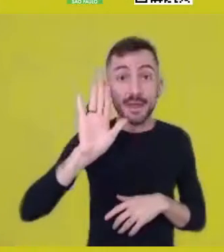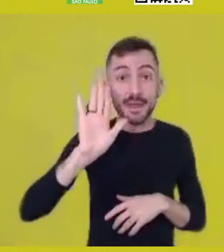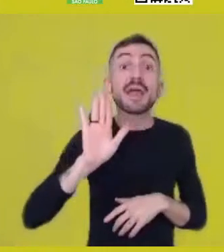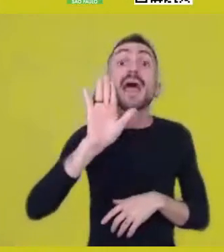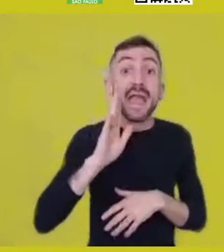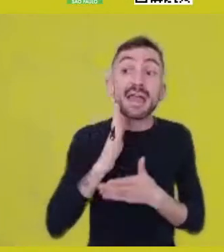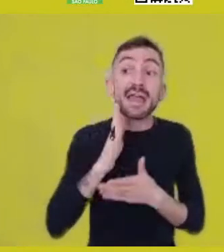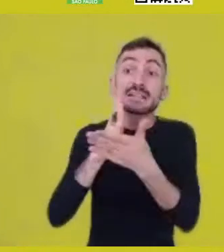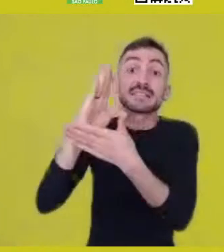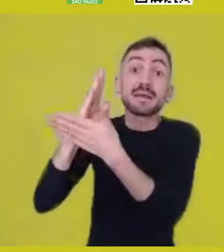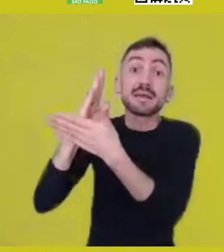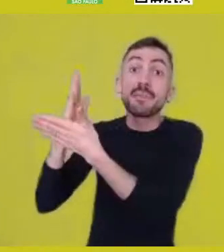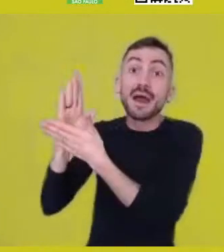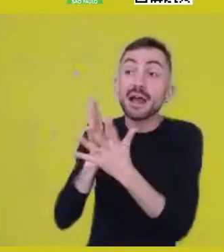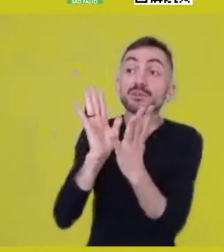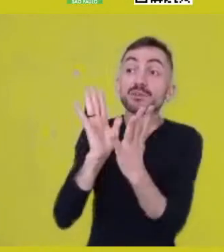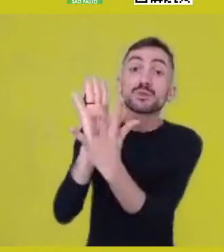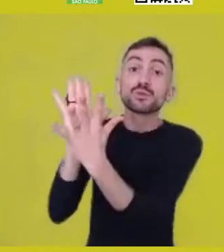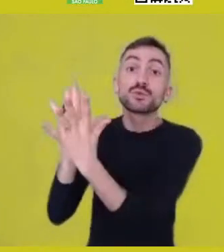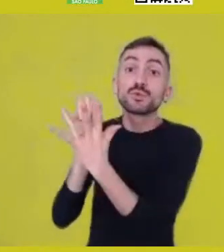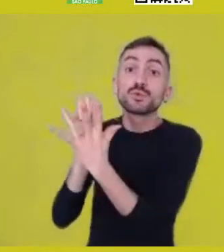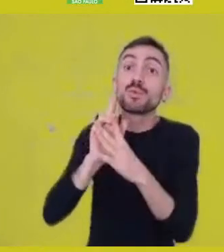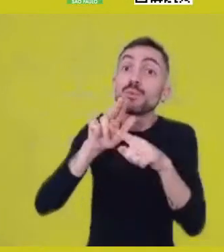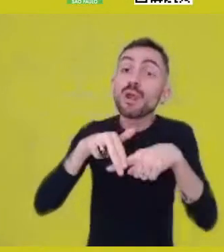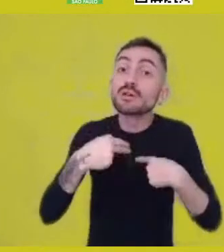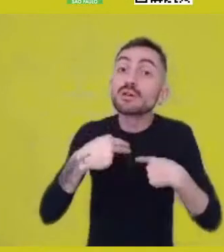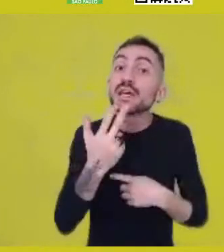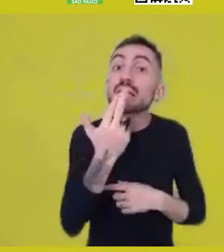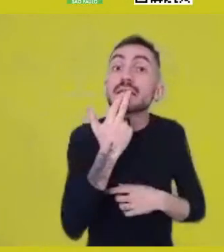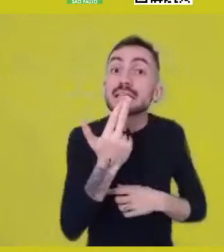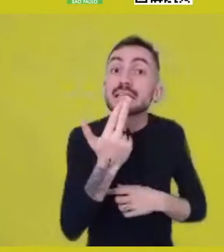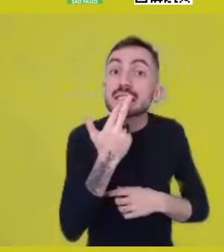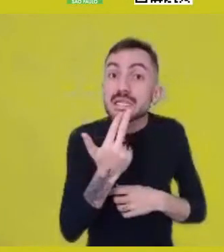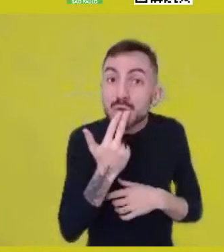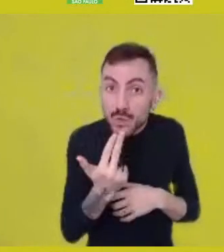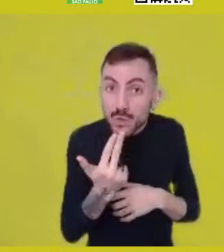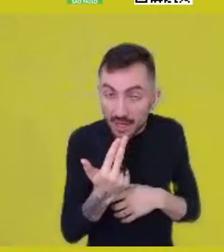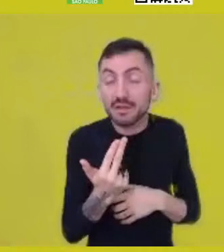that evidently ends up acquiring other possibilities.